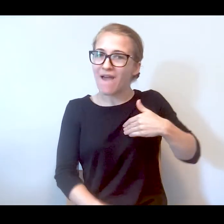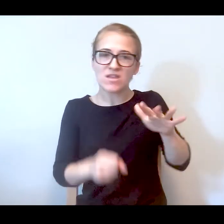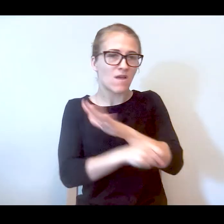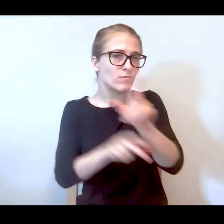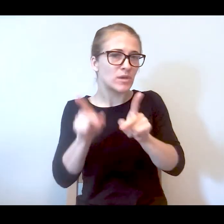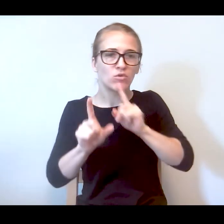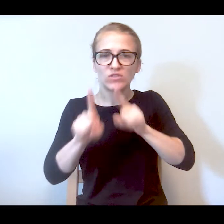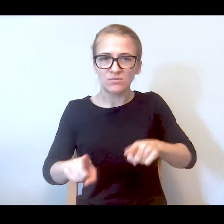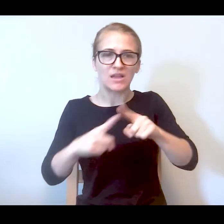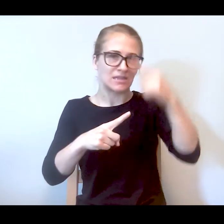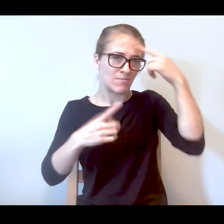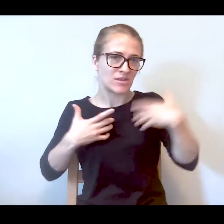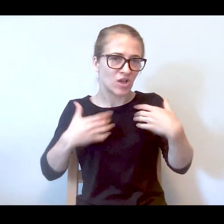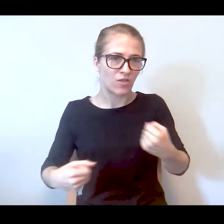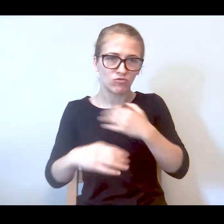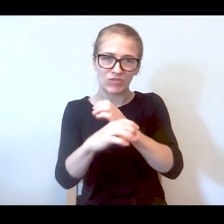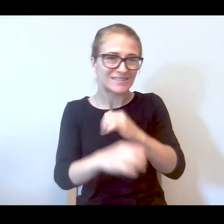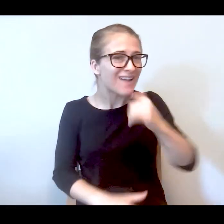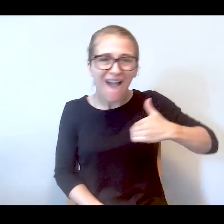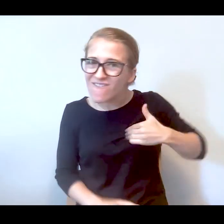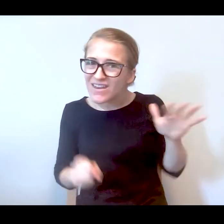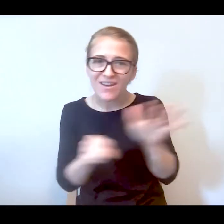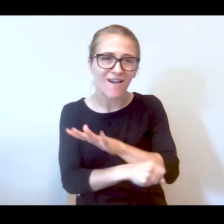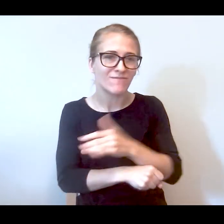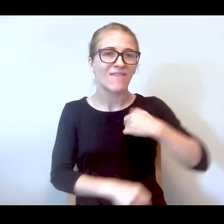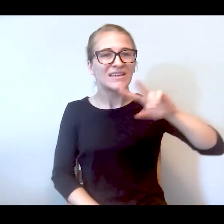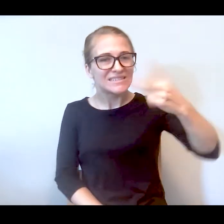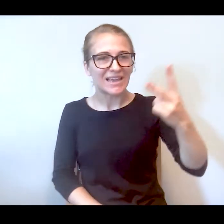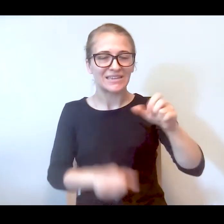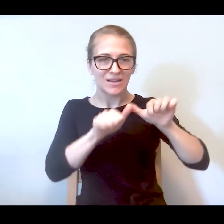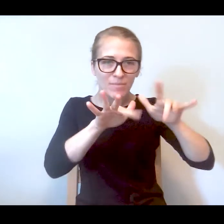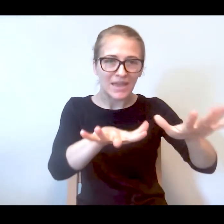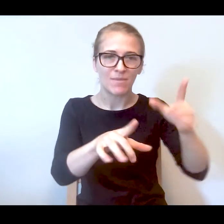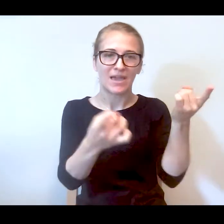respond to the mental health crises. There is a secondary pandemic happening right now. If we don't